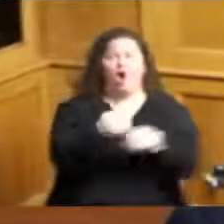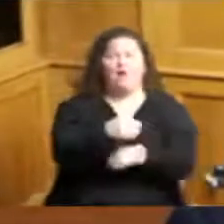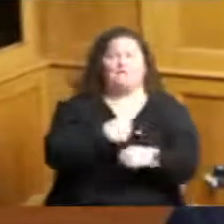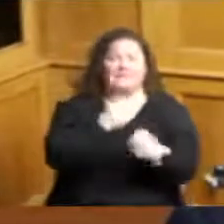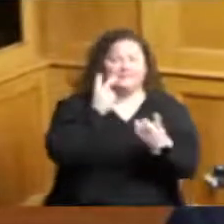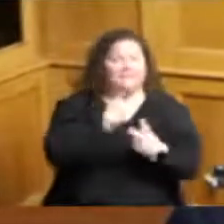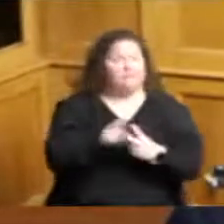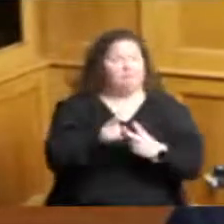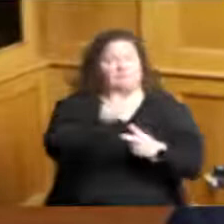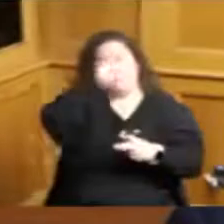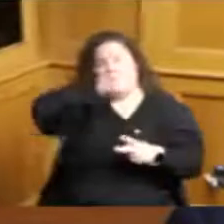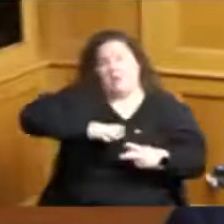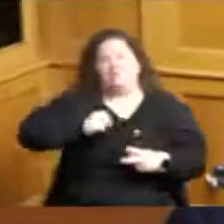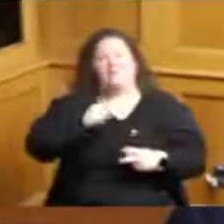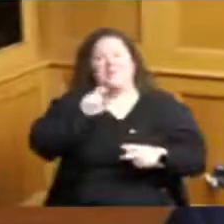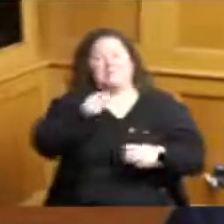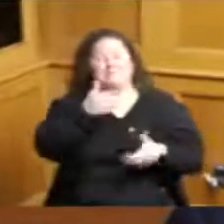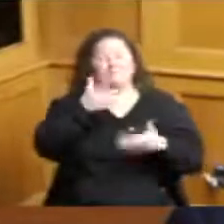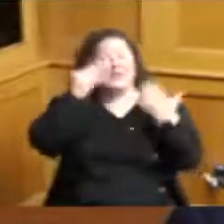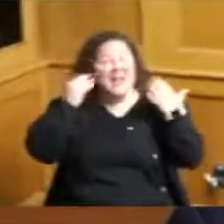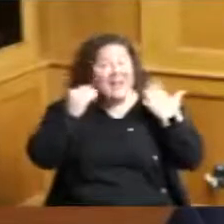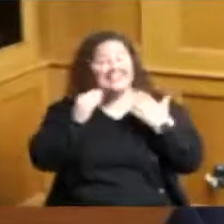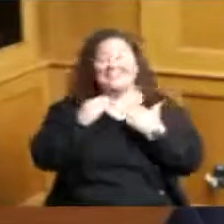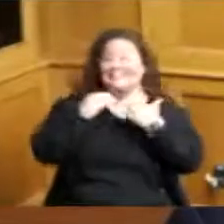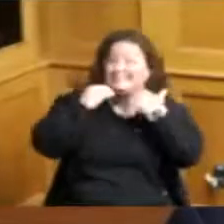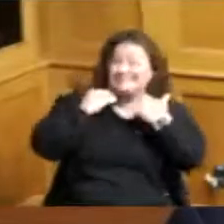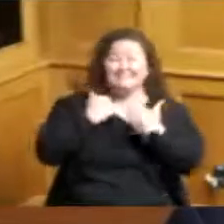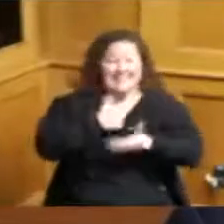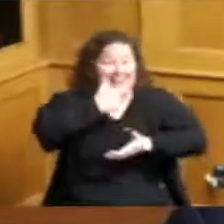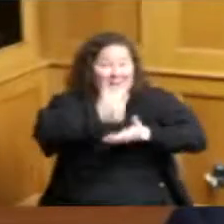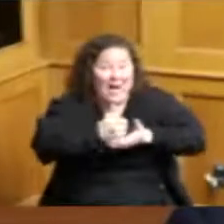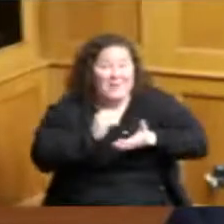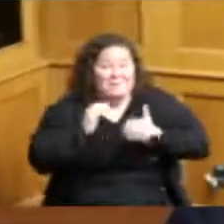that customer friendly face and they have to have customer friendly processes yet at the same time